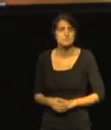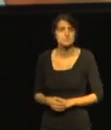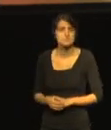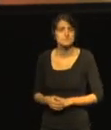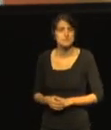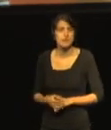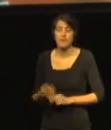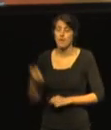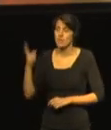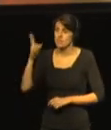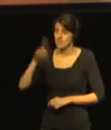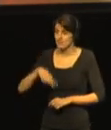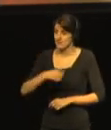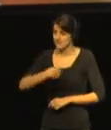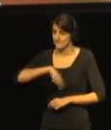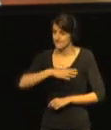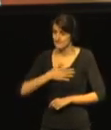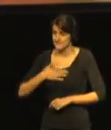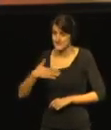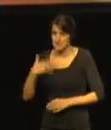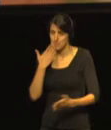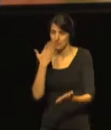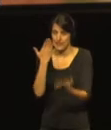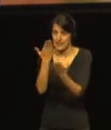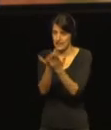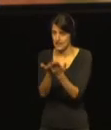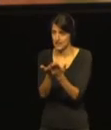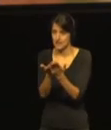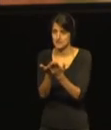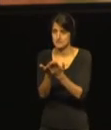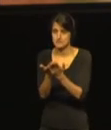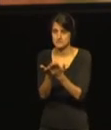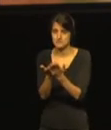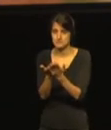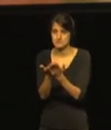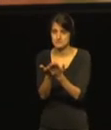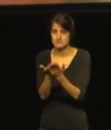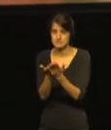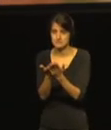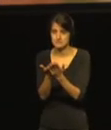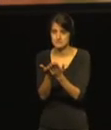in the lives of people with deafblindness across Europe.